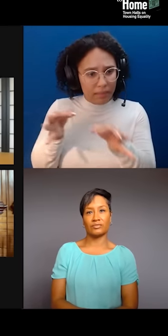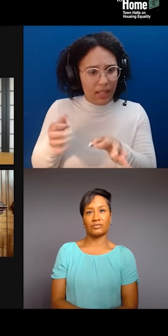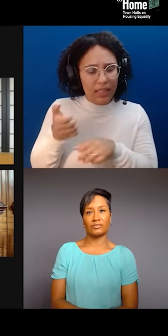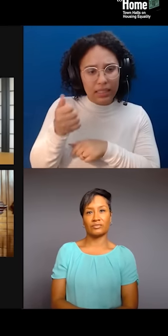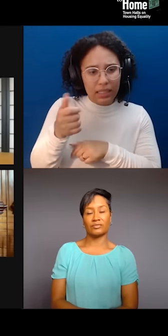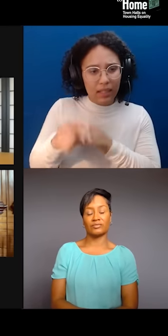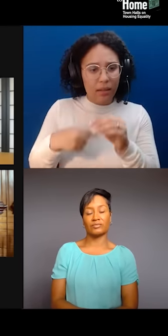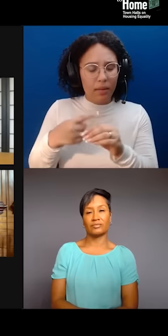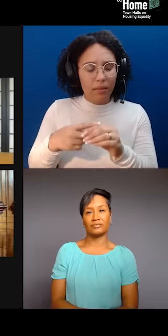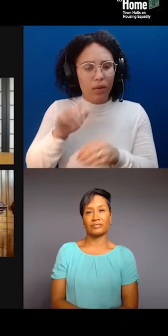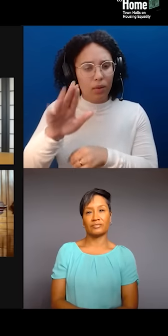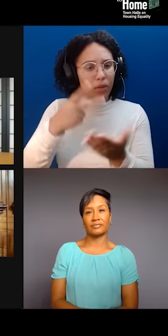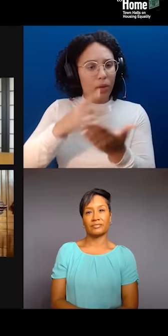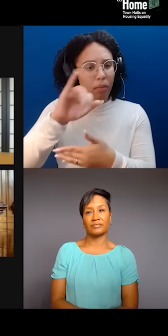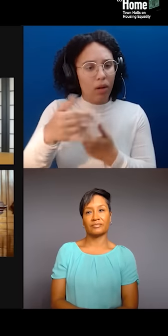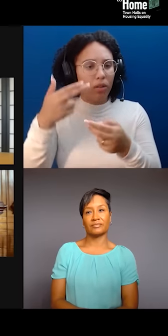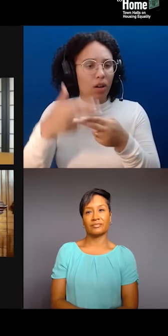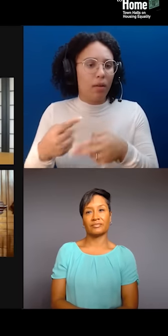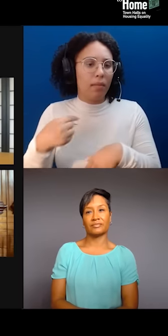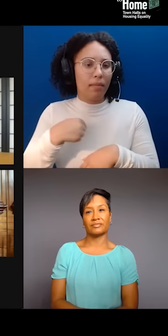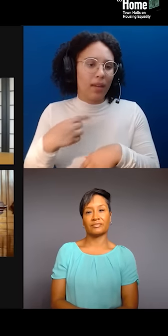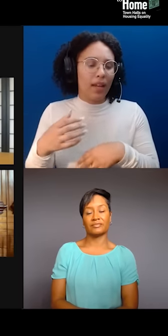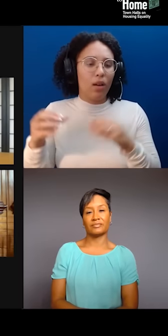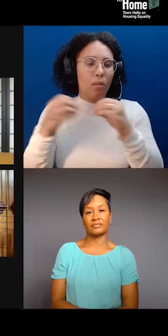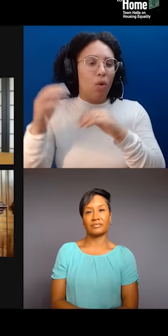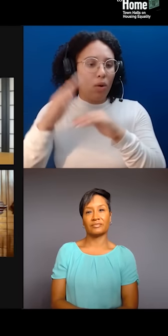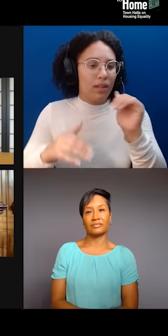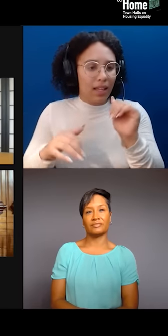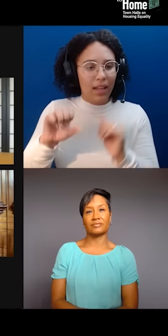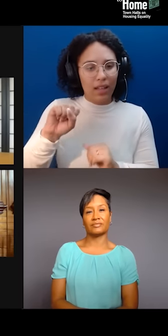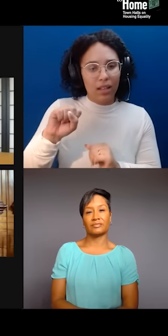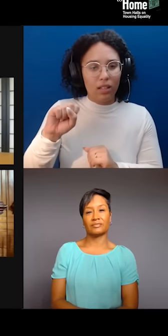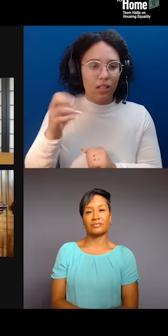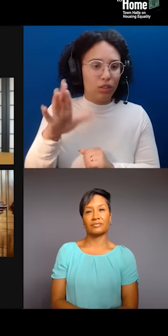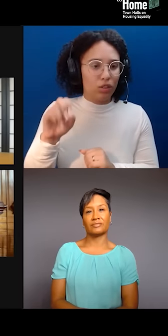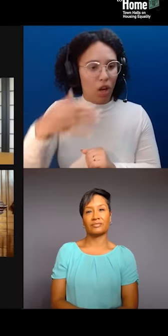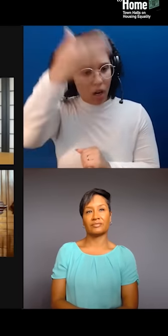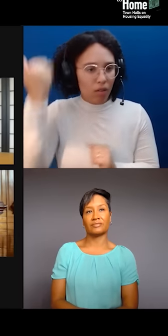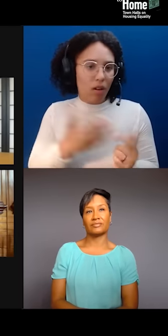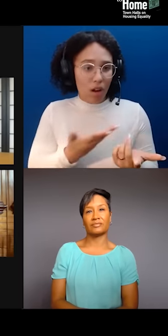that you created, "I Am More Than A Scarf," and then I will dive into the question I wanted to ask you after that.